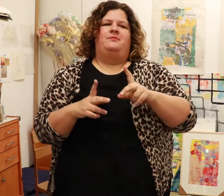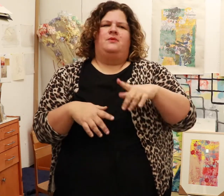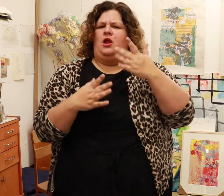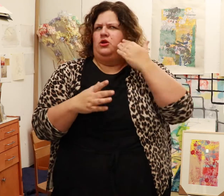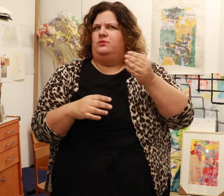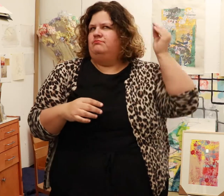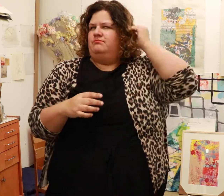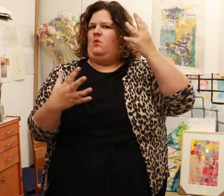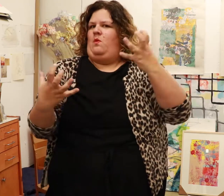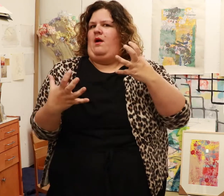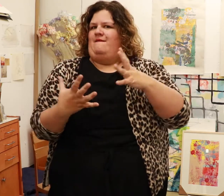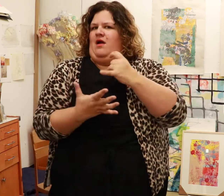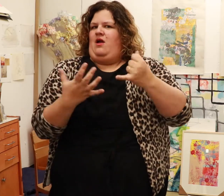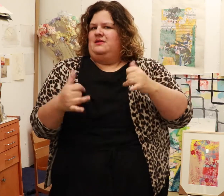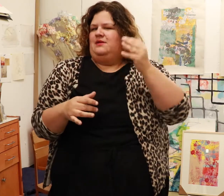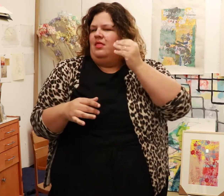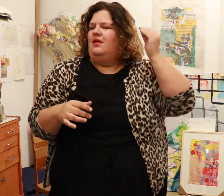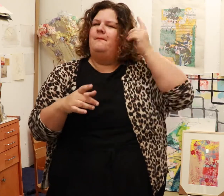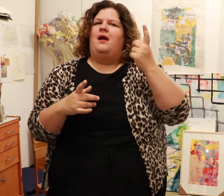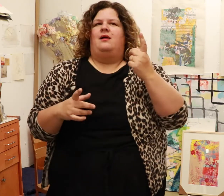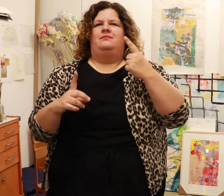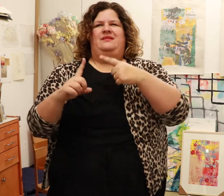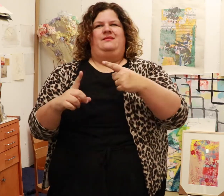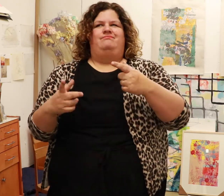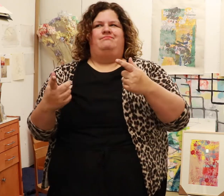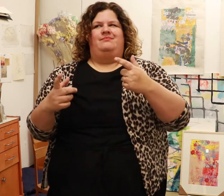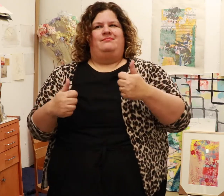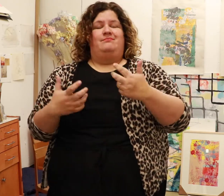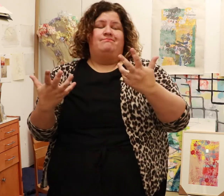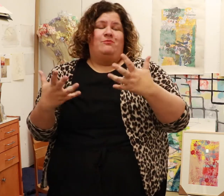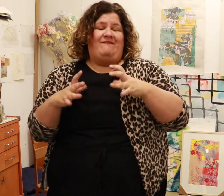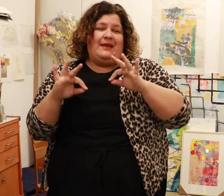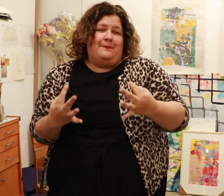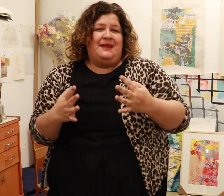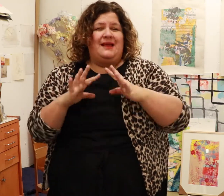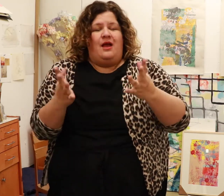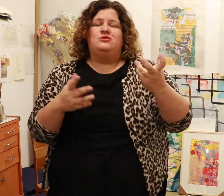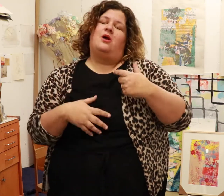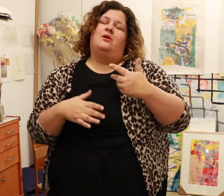I knew I still wanted to pursue Fine Arts, but for now, for my family and our house --